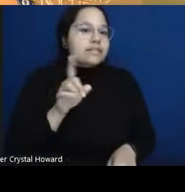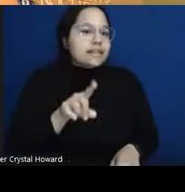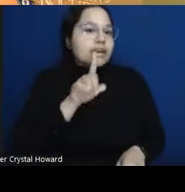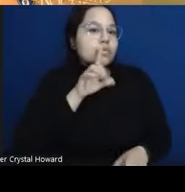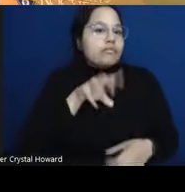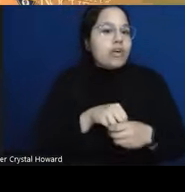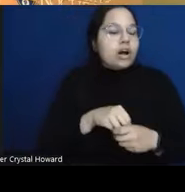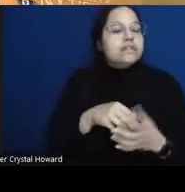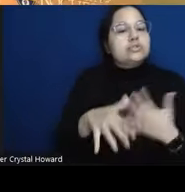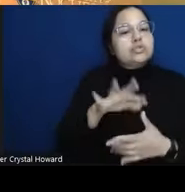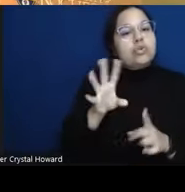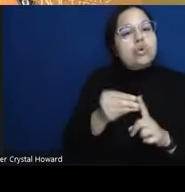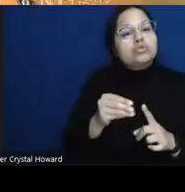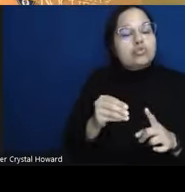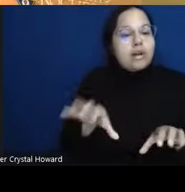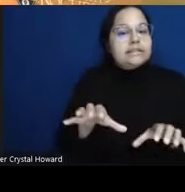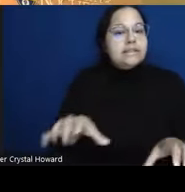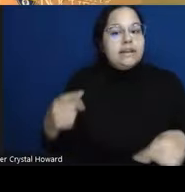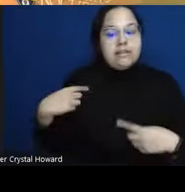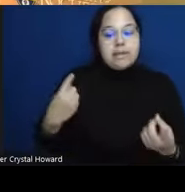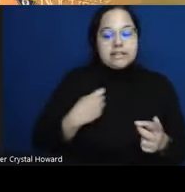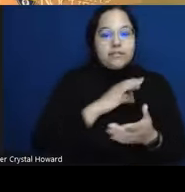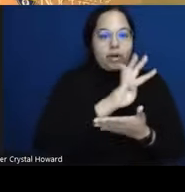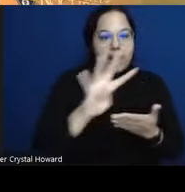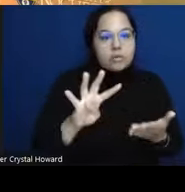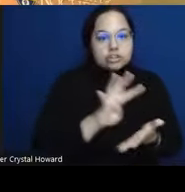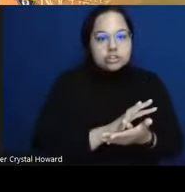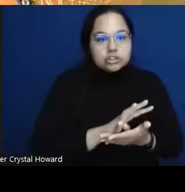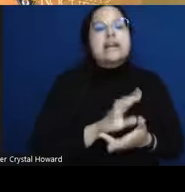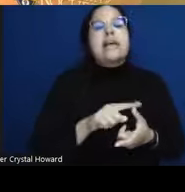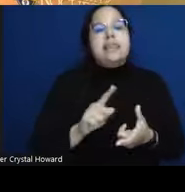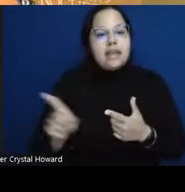how they were feeling right then and there in that moment so we also measured other uh other